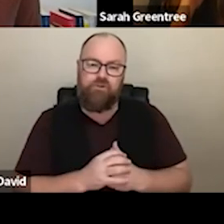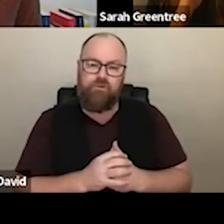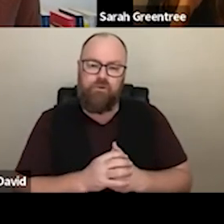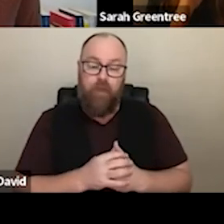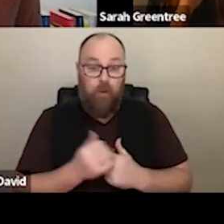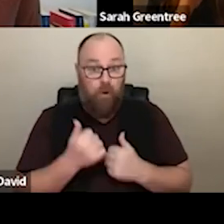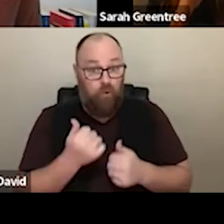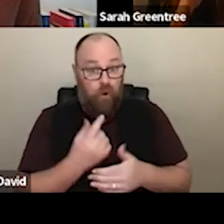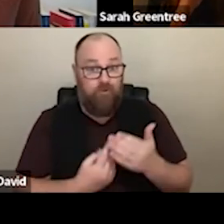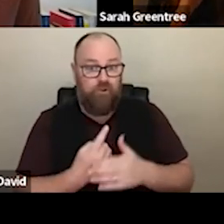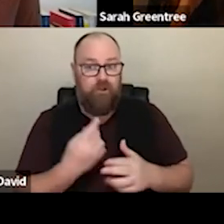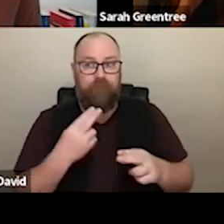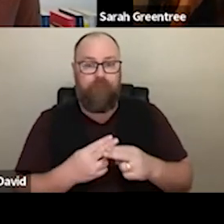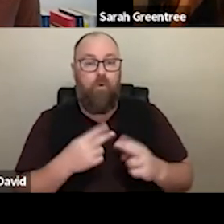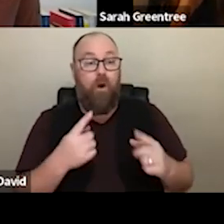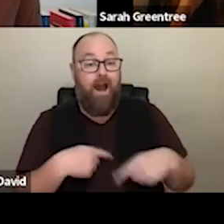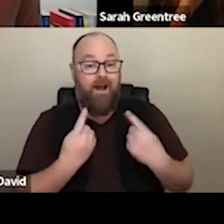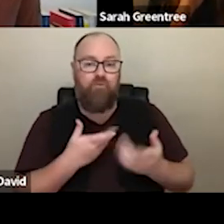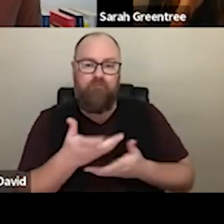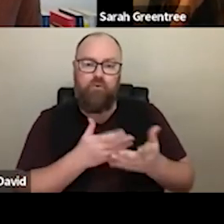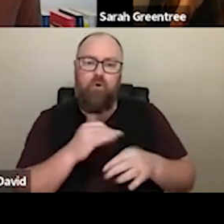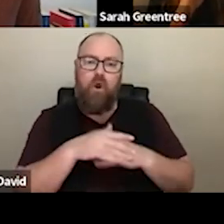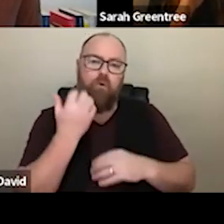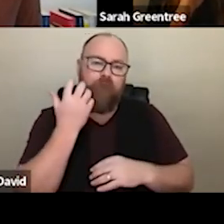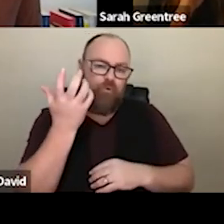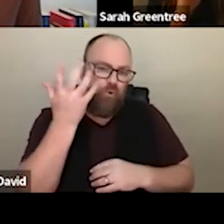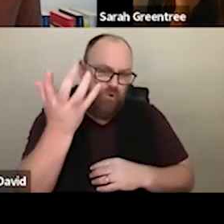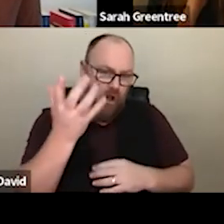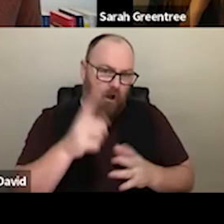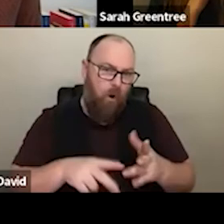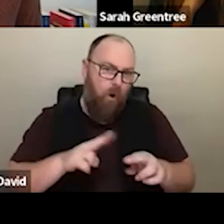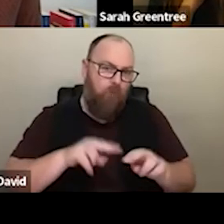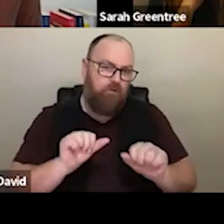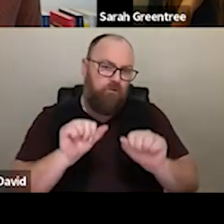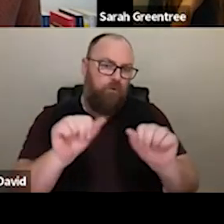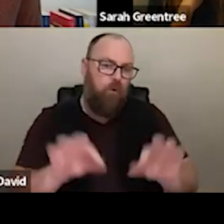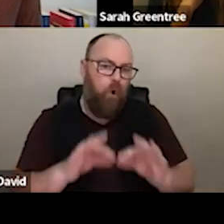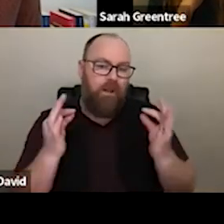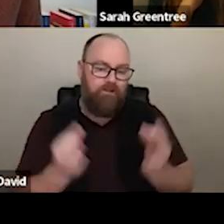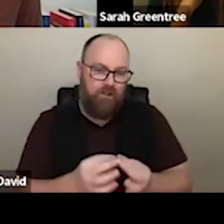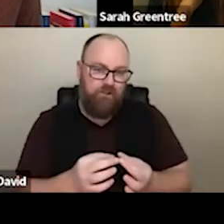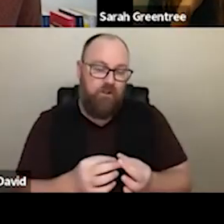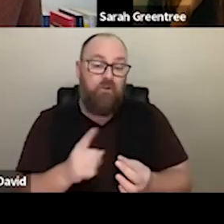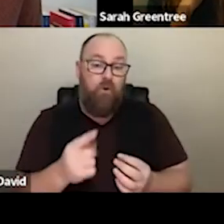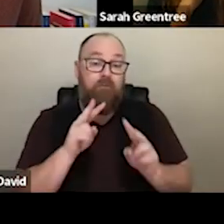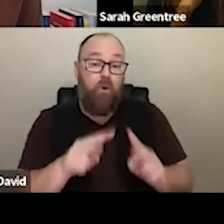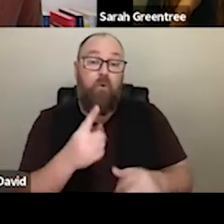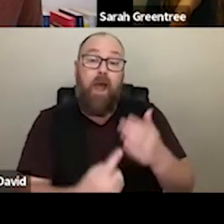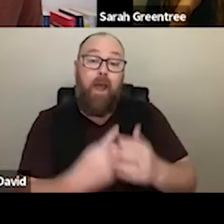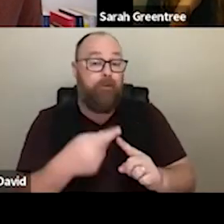a future focused conversation beyond what's come before. And that is a great opportunity for us to But really look at what's coming up, and how do we navigate our way forward? have a future focused conversation, beyond